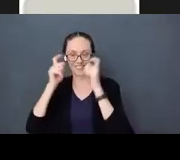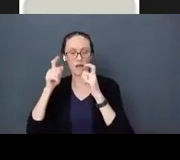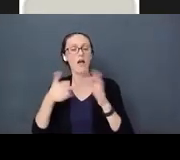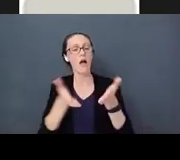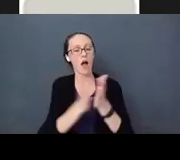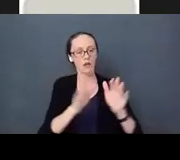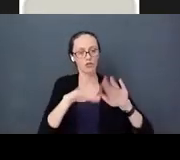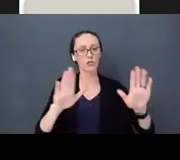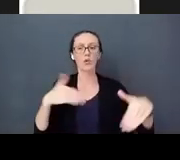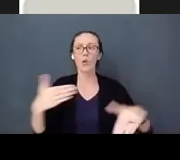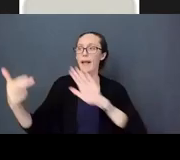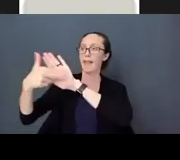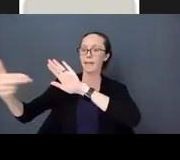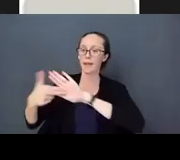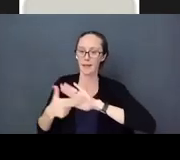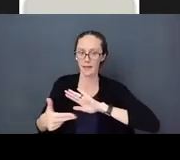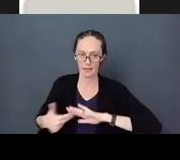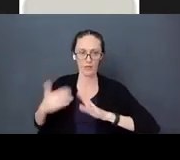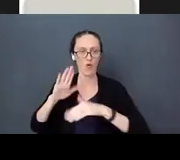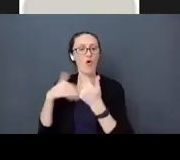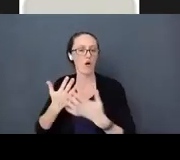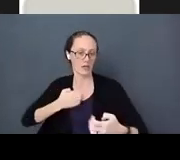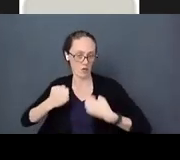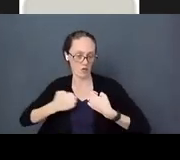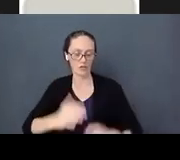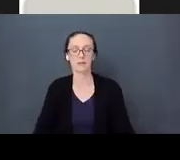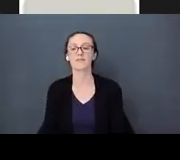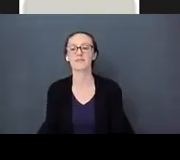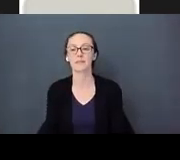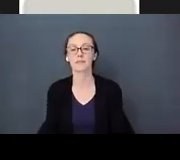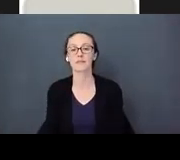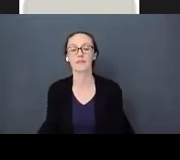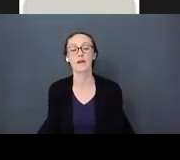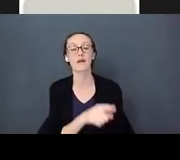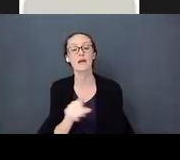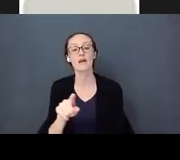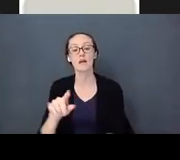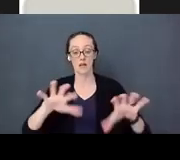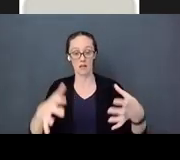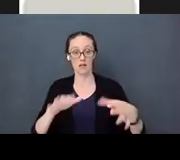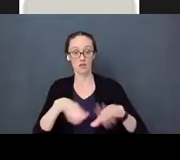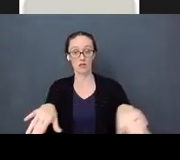they are seeing in the pictures. Eighty percent of the kids labeled the emotions with three